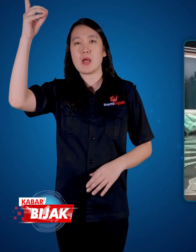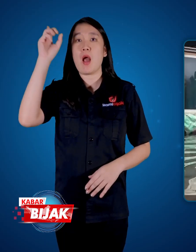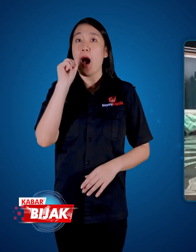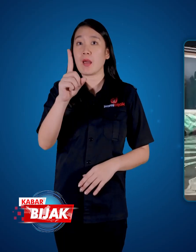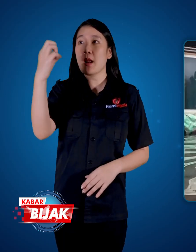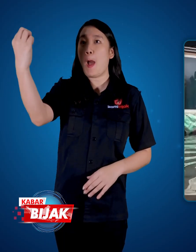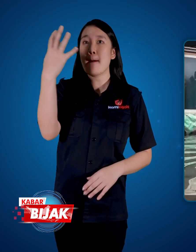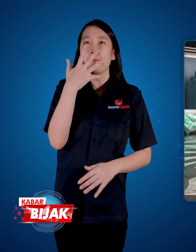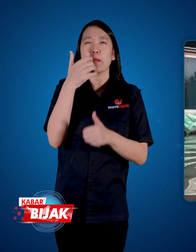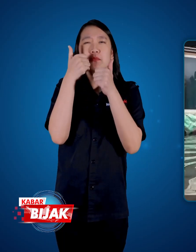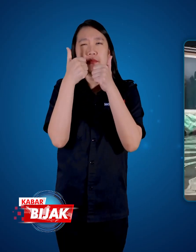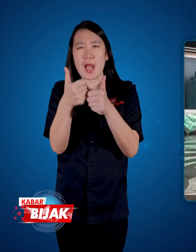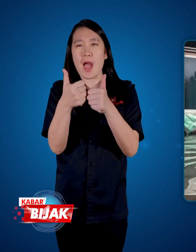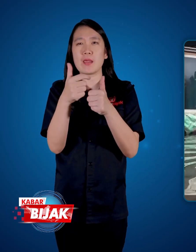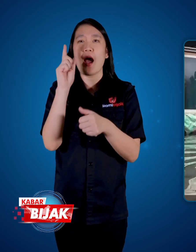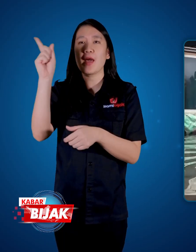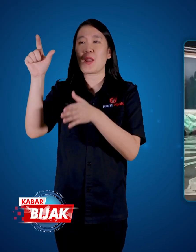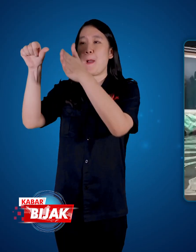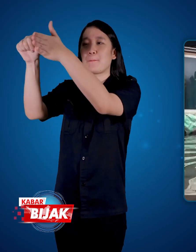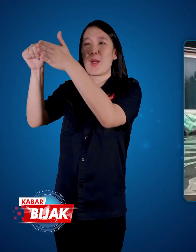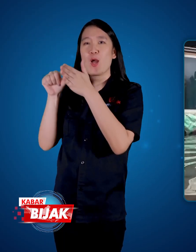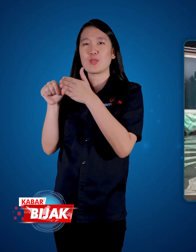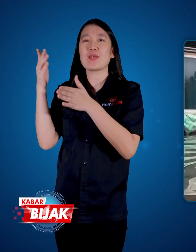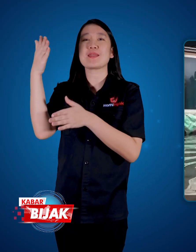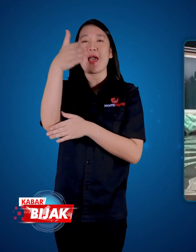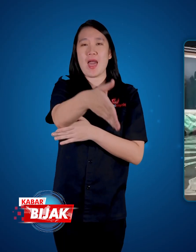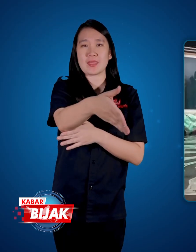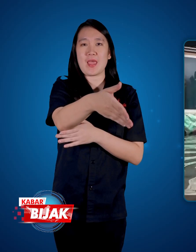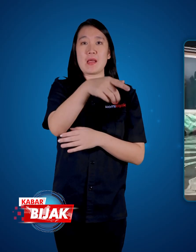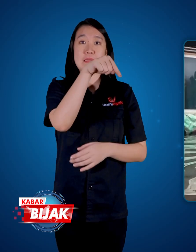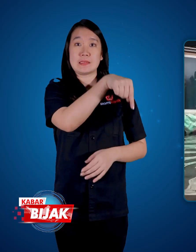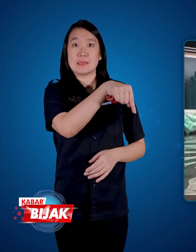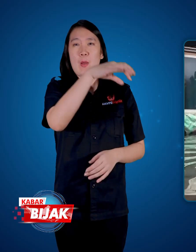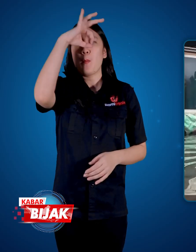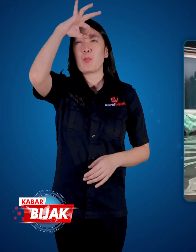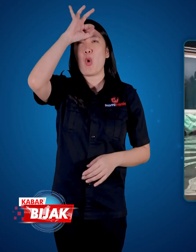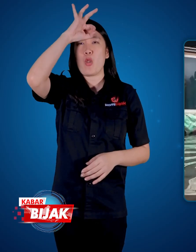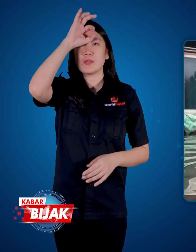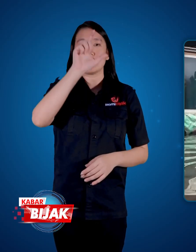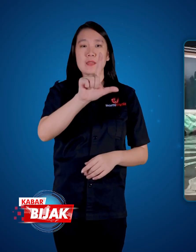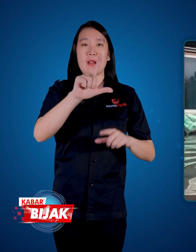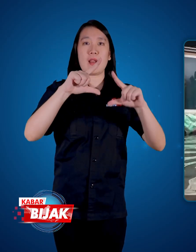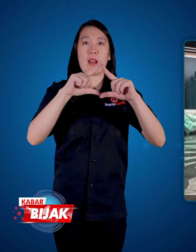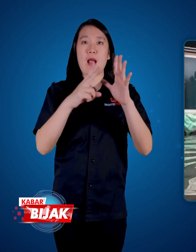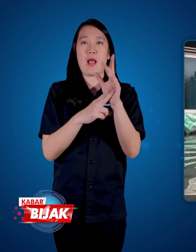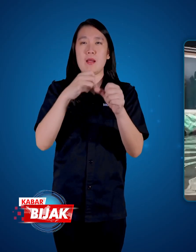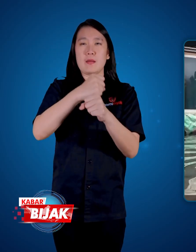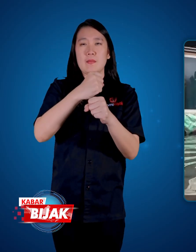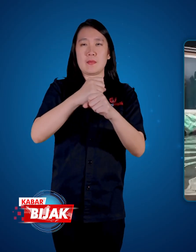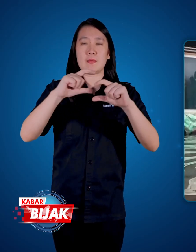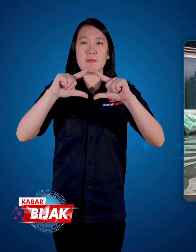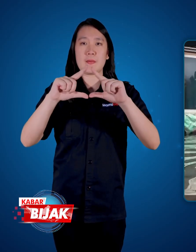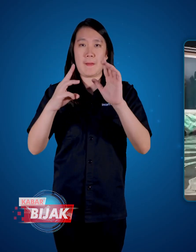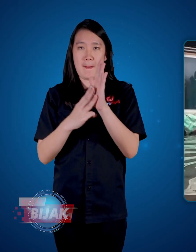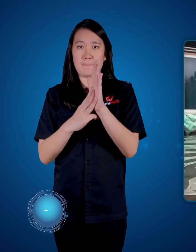Good news, there is help coming from the Langgam Police Chief.